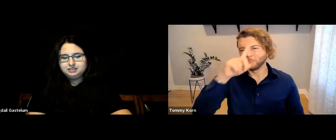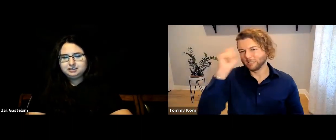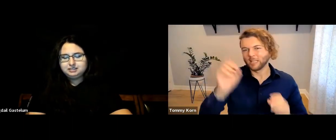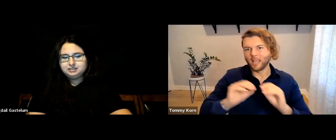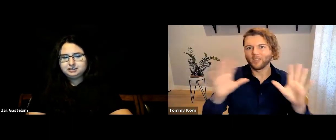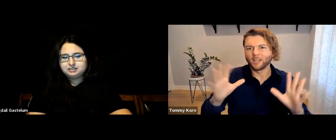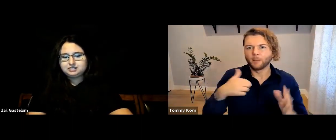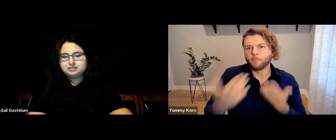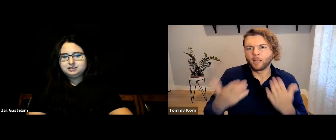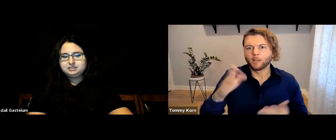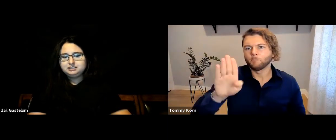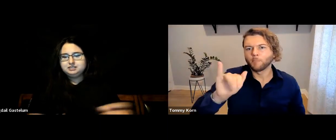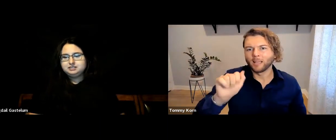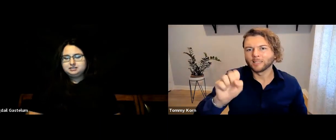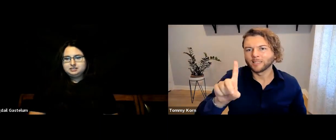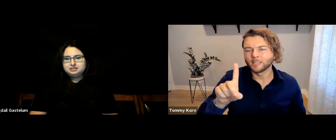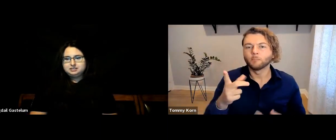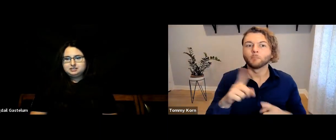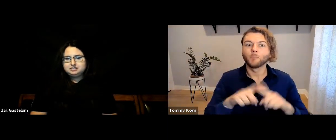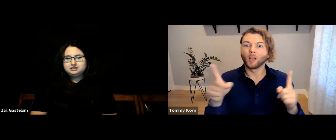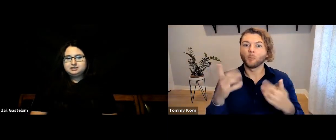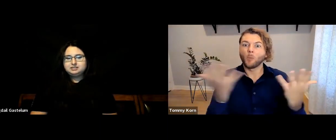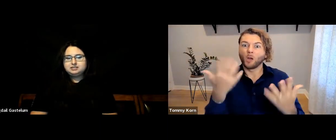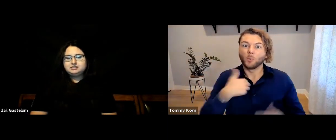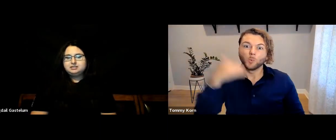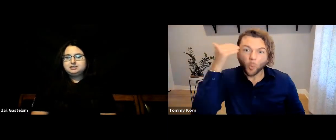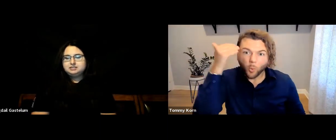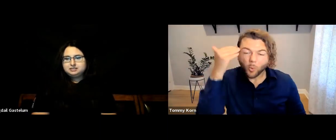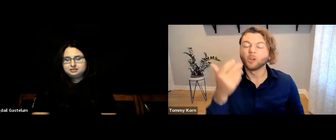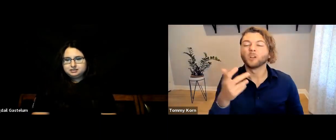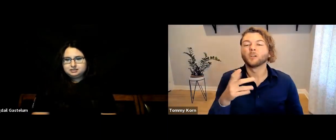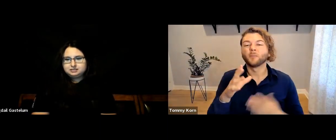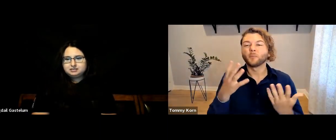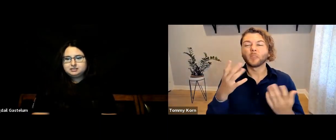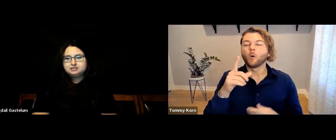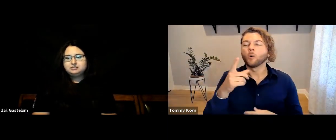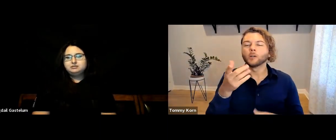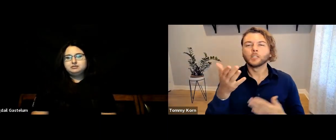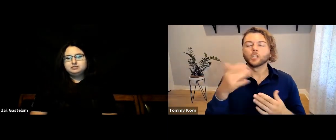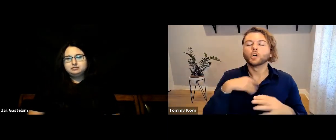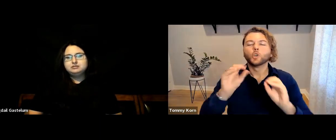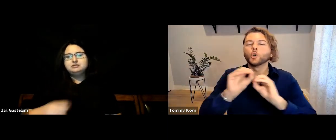since I may be biased, but we do know there’s no right answer,